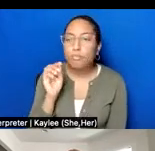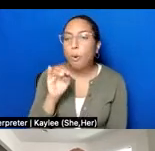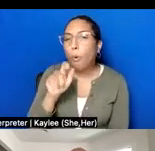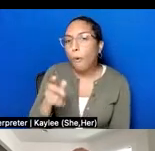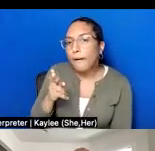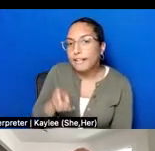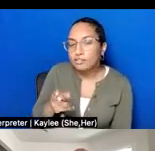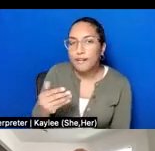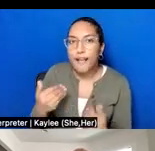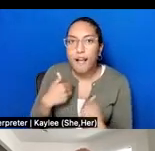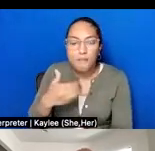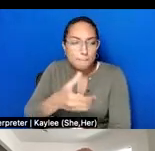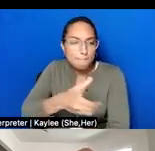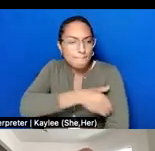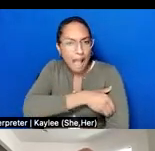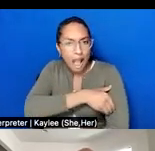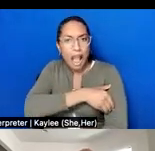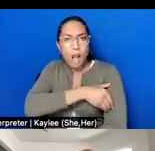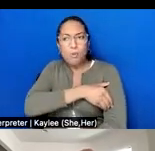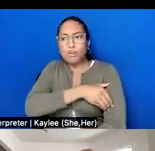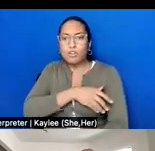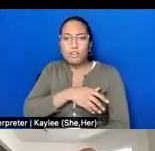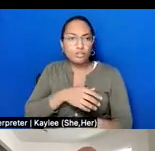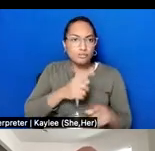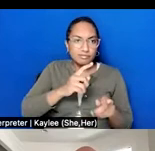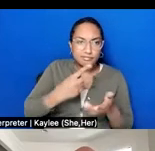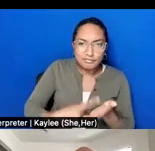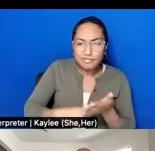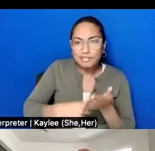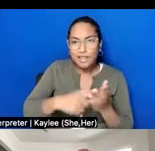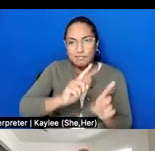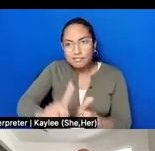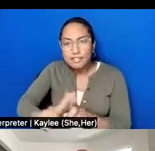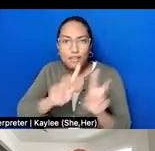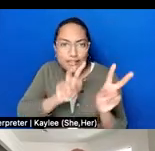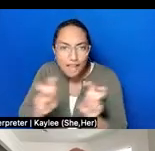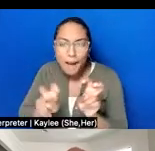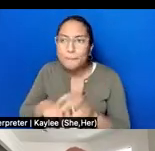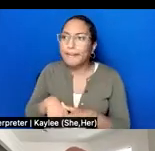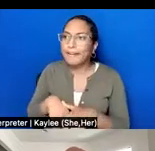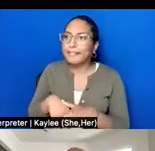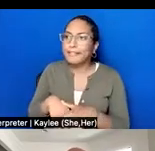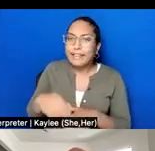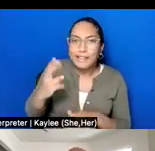to speak to many different topics, themes, and histories, and generations of researchers and